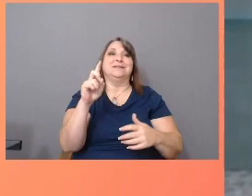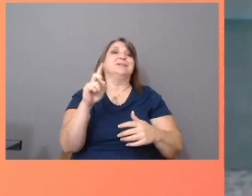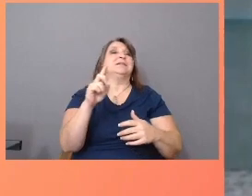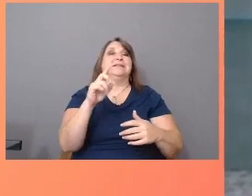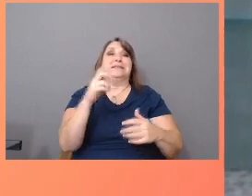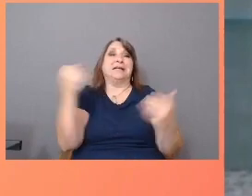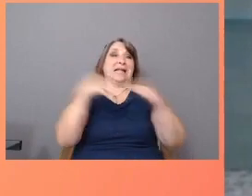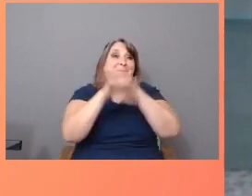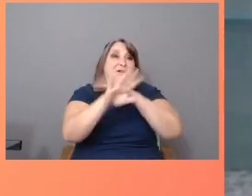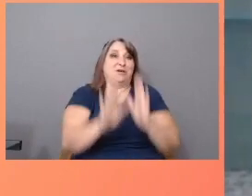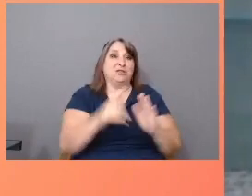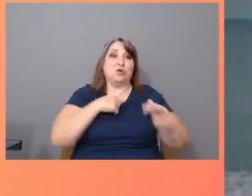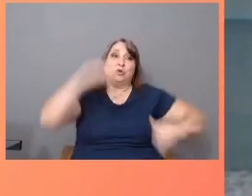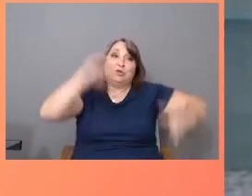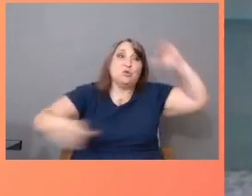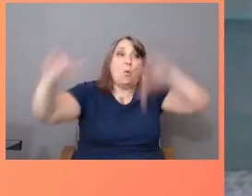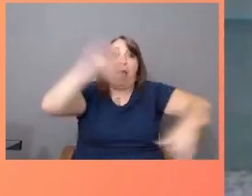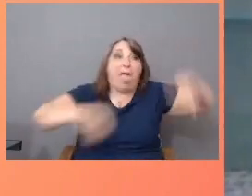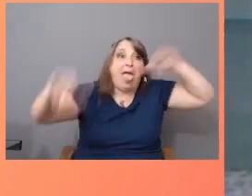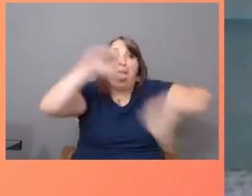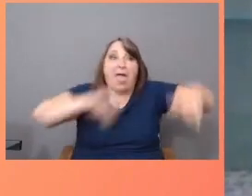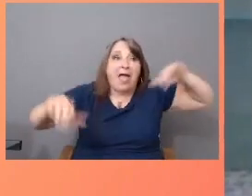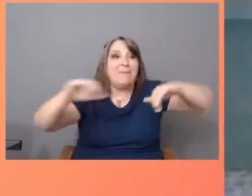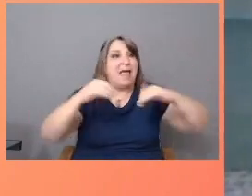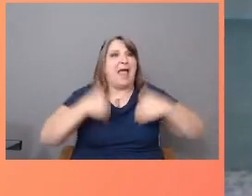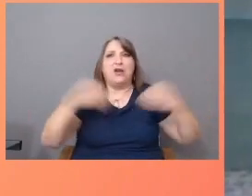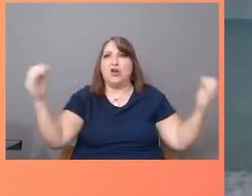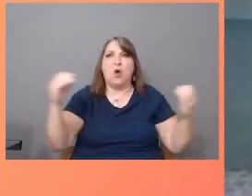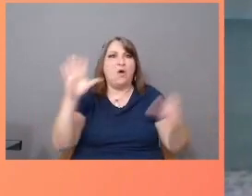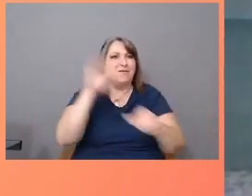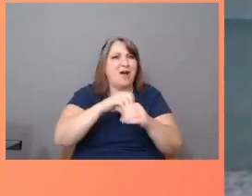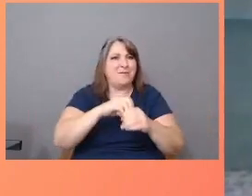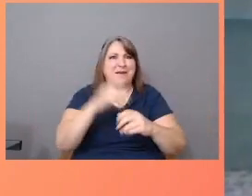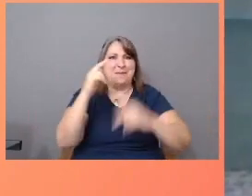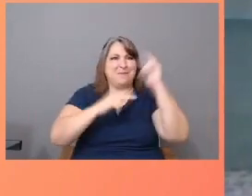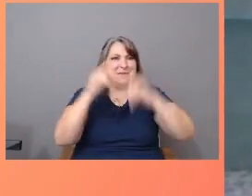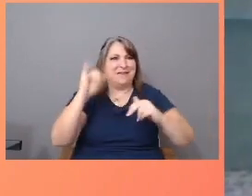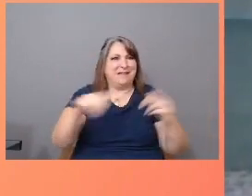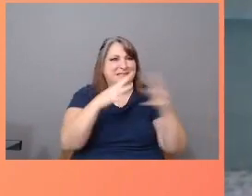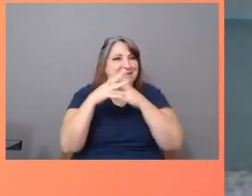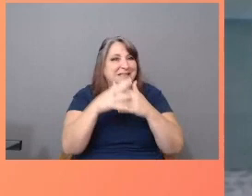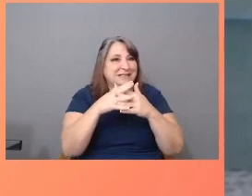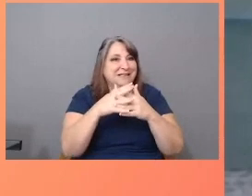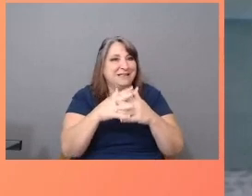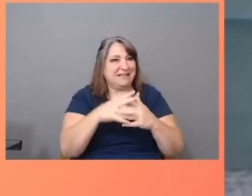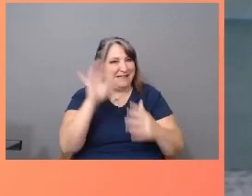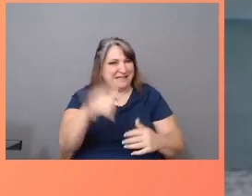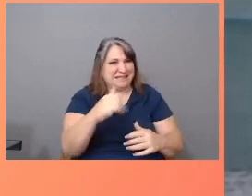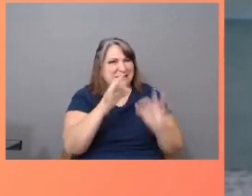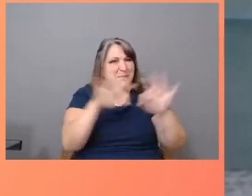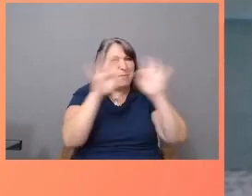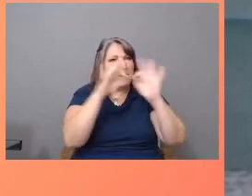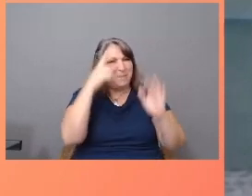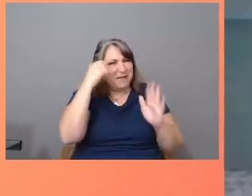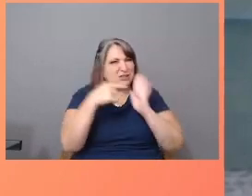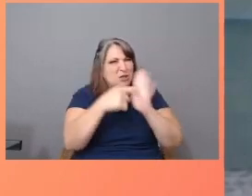in building this nation. This is important, because the effect of this mischaracterization is an implicit message